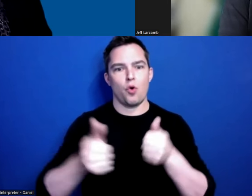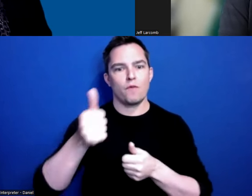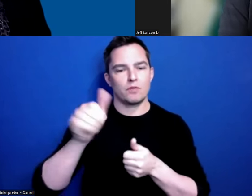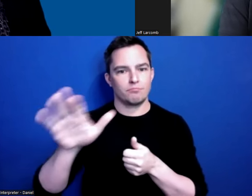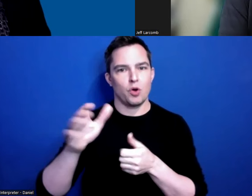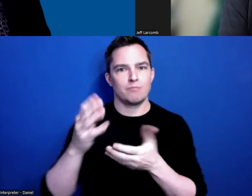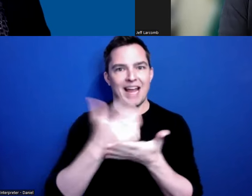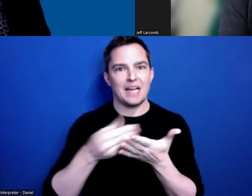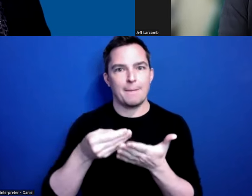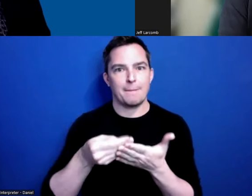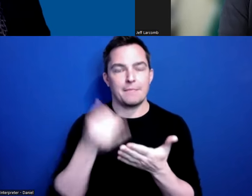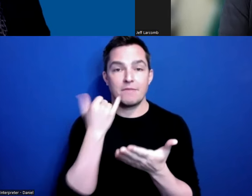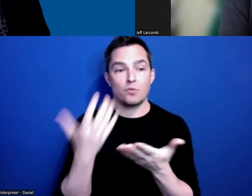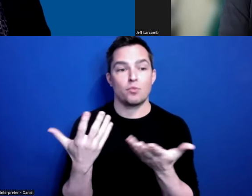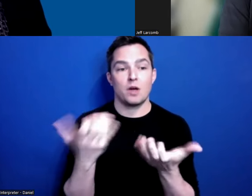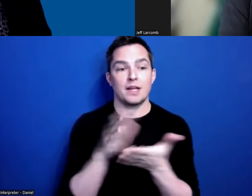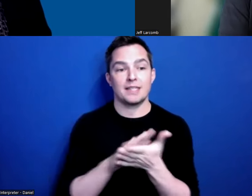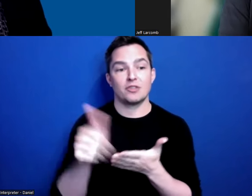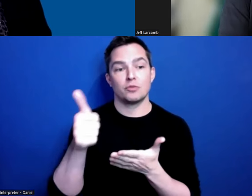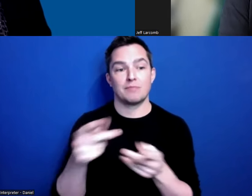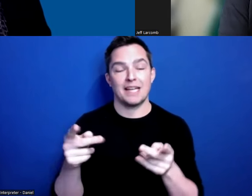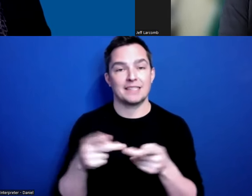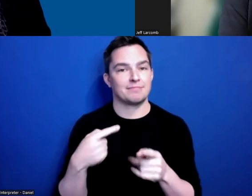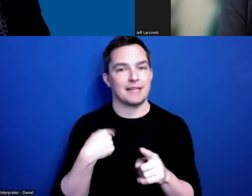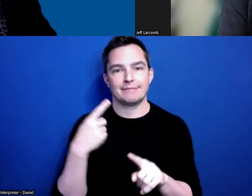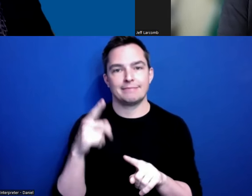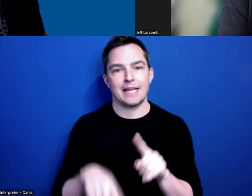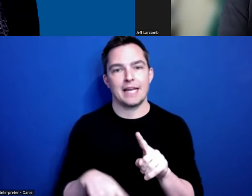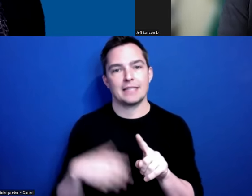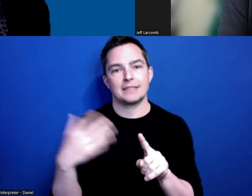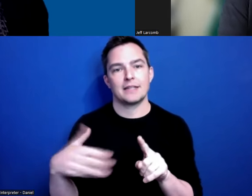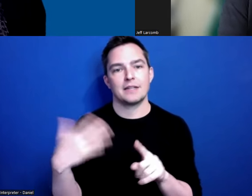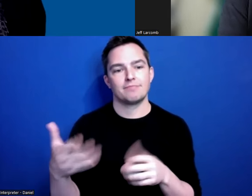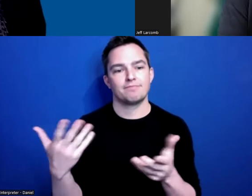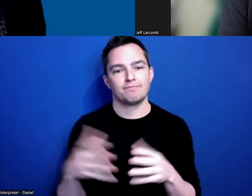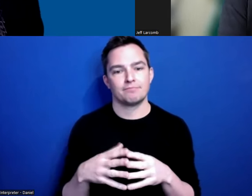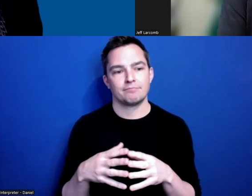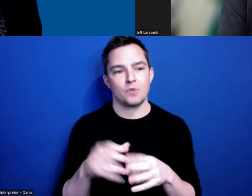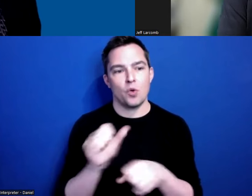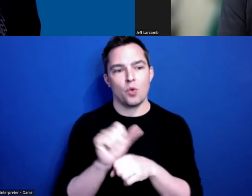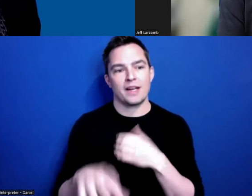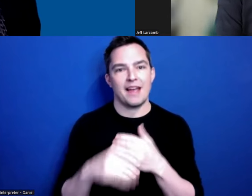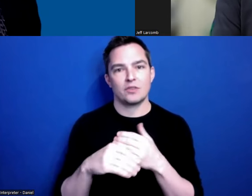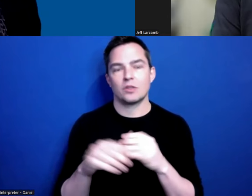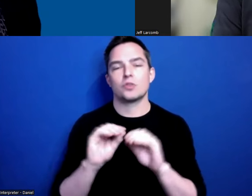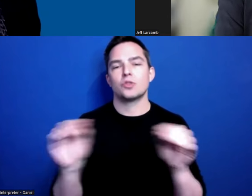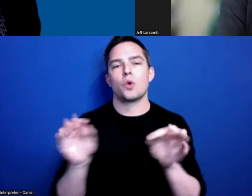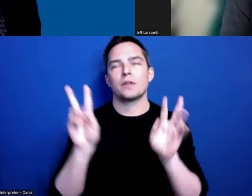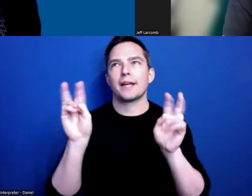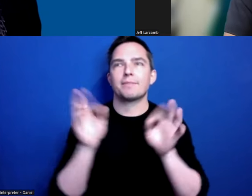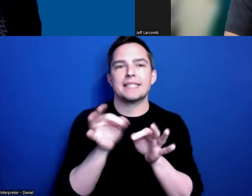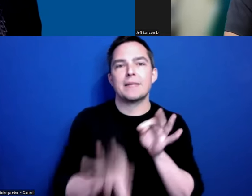a nicer place, you can’t. I can’t work extra - at least there’s no simple path to working